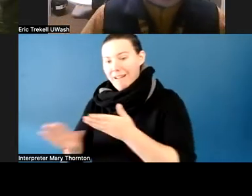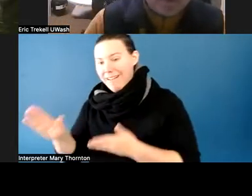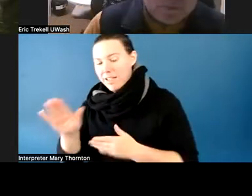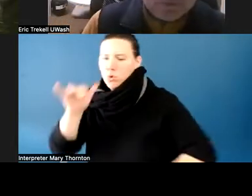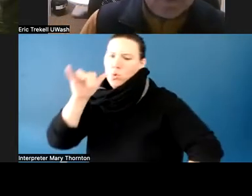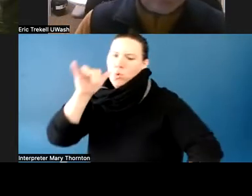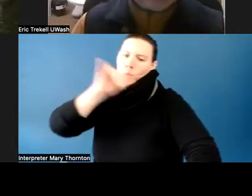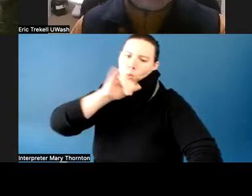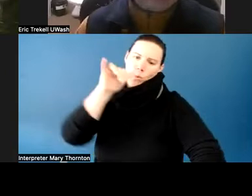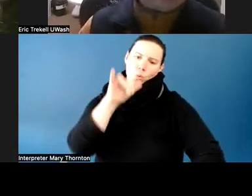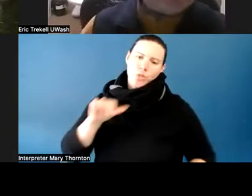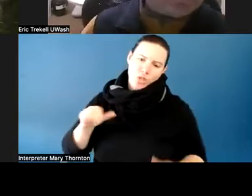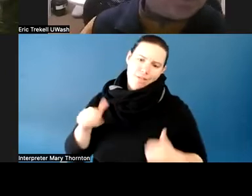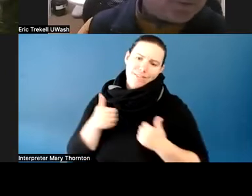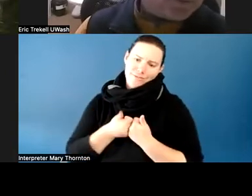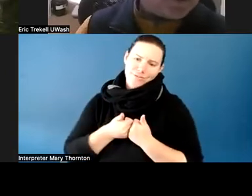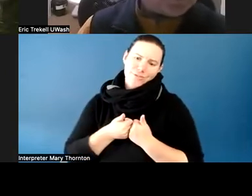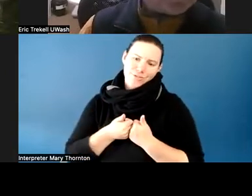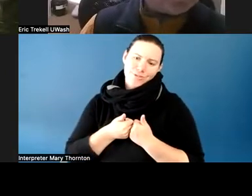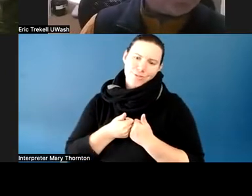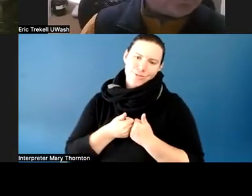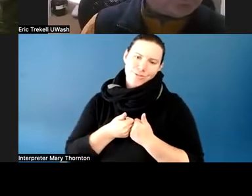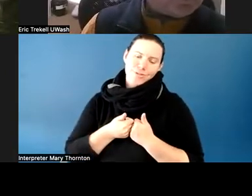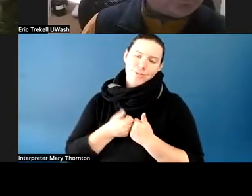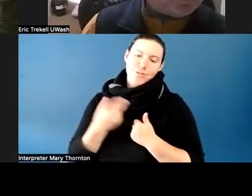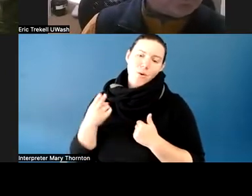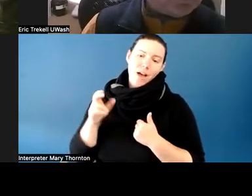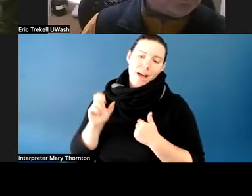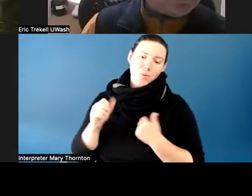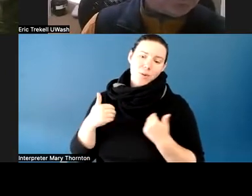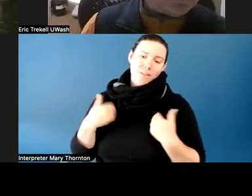In high school, there is a lot of support through the K